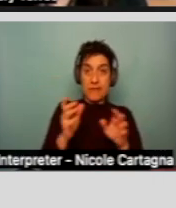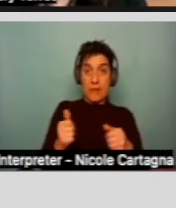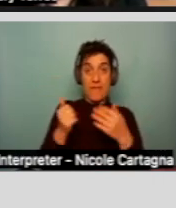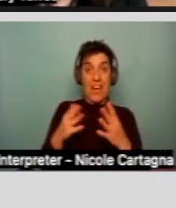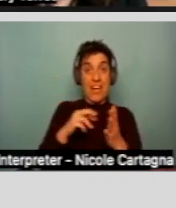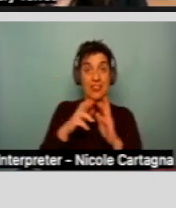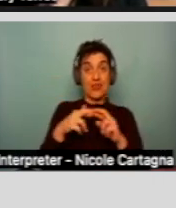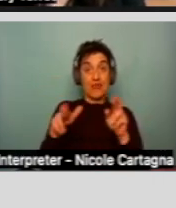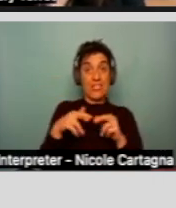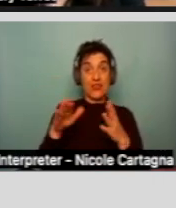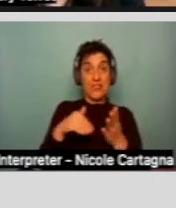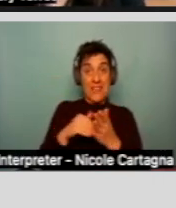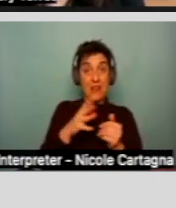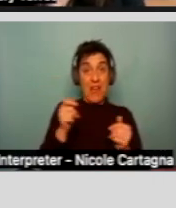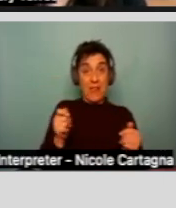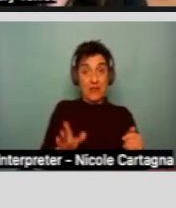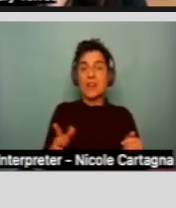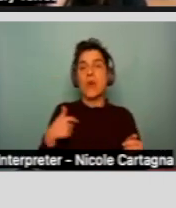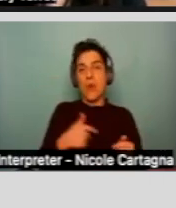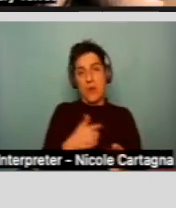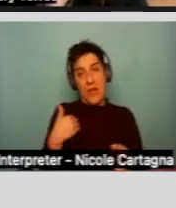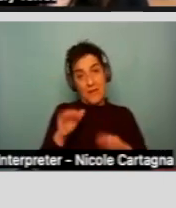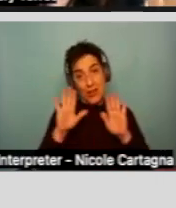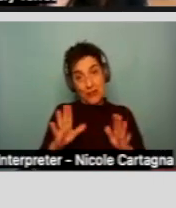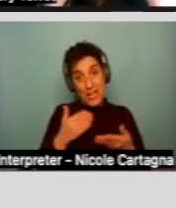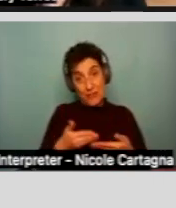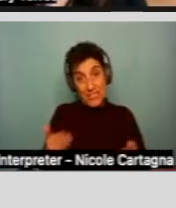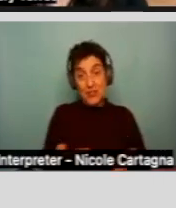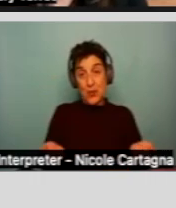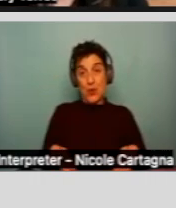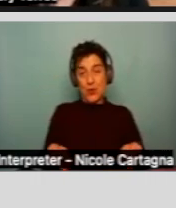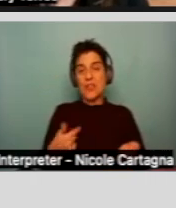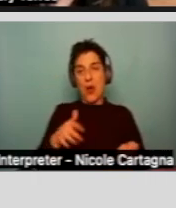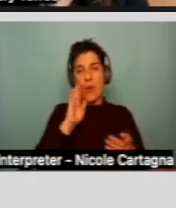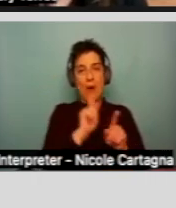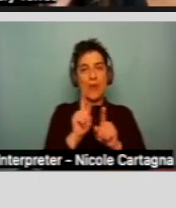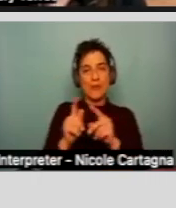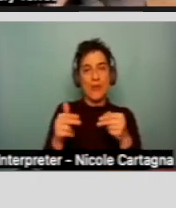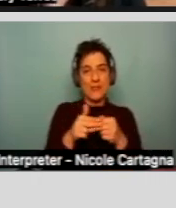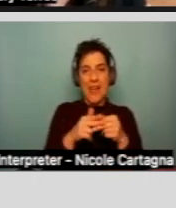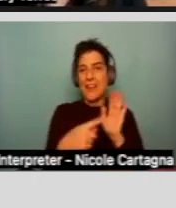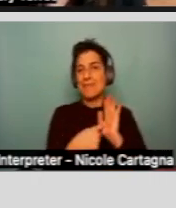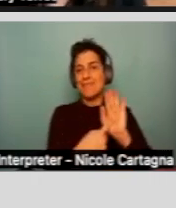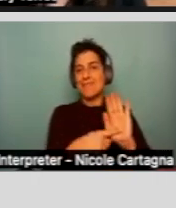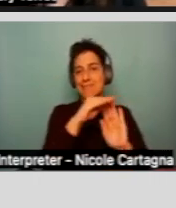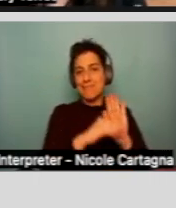And we have a great resource, which we'll have a resource slide on it, that has a toolkit